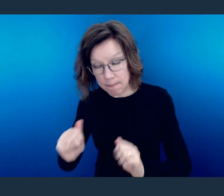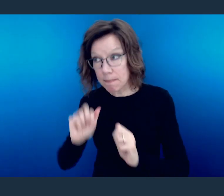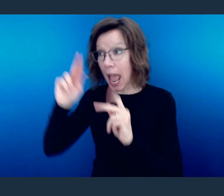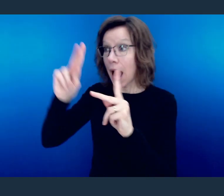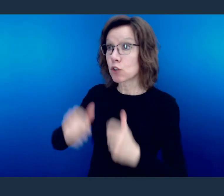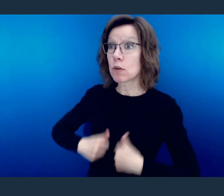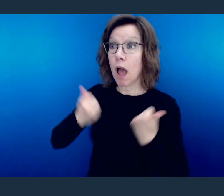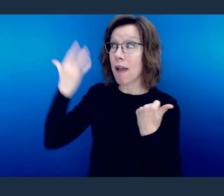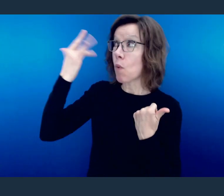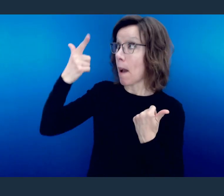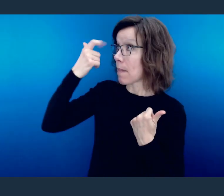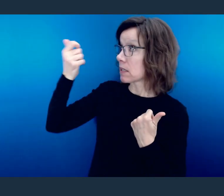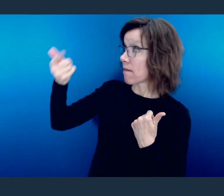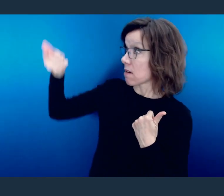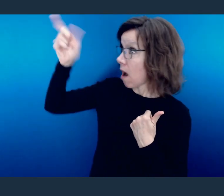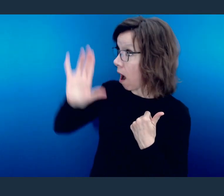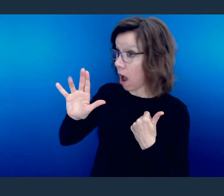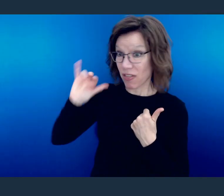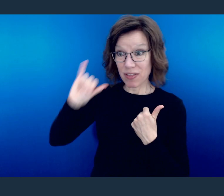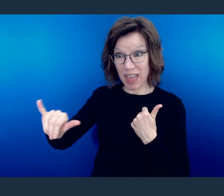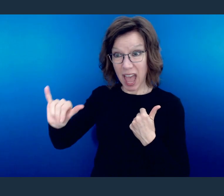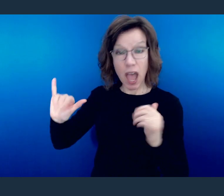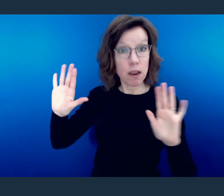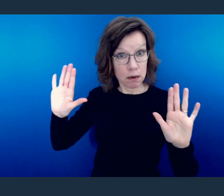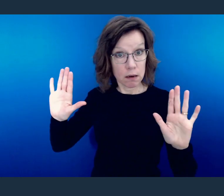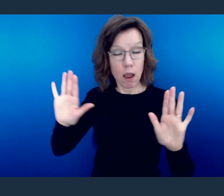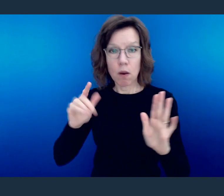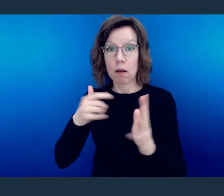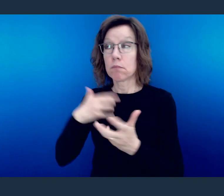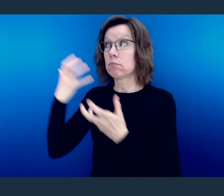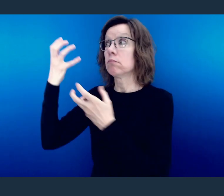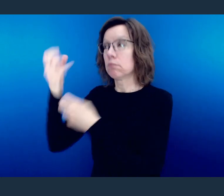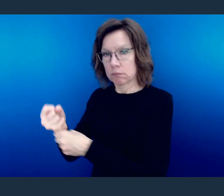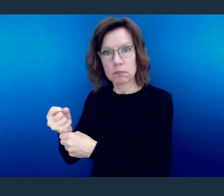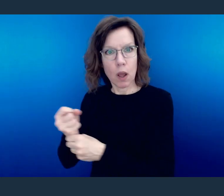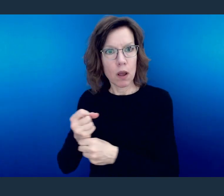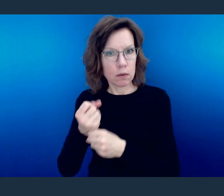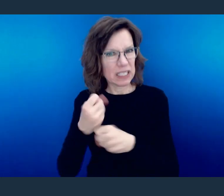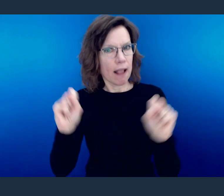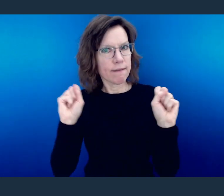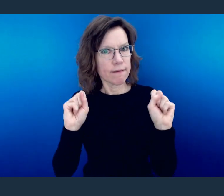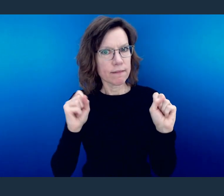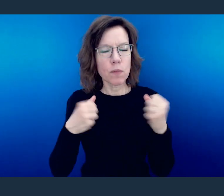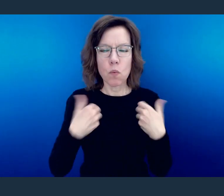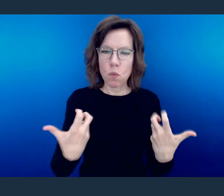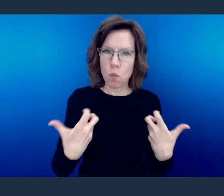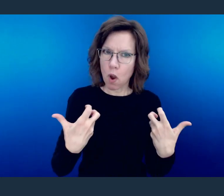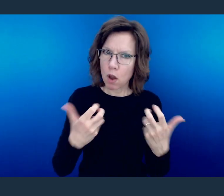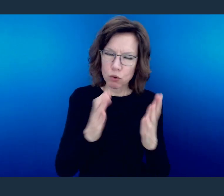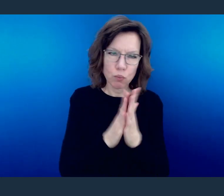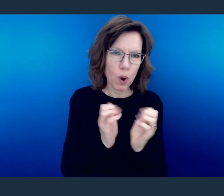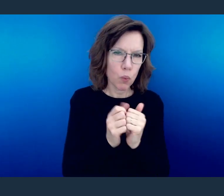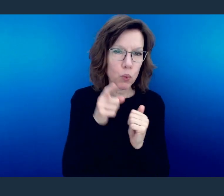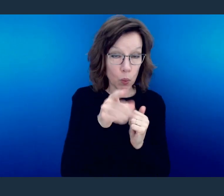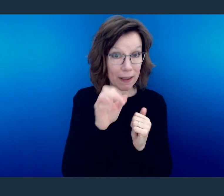dead, you shall be saved." So if that's you, I want to pray with you. If you're on our church online, go ahead and hit that "I've decided to follow Jesus" if